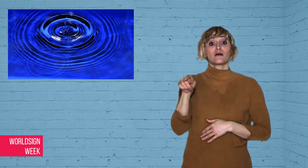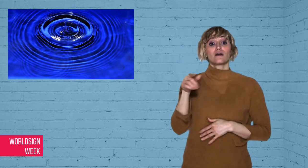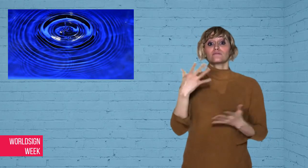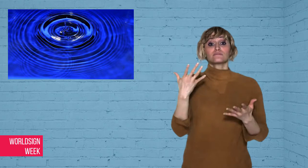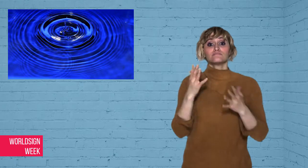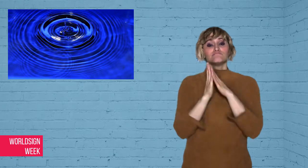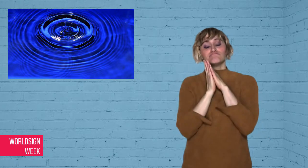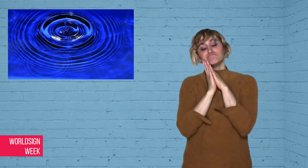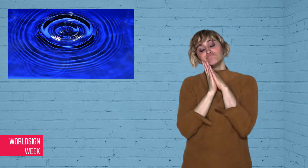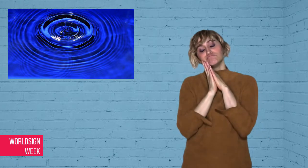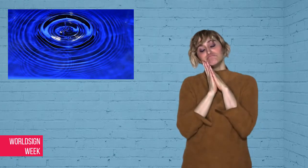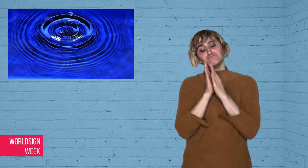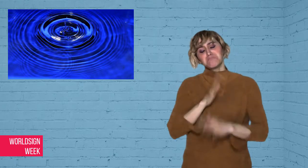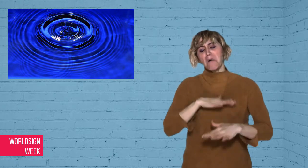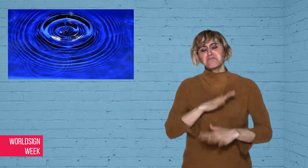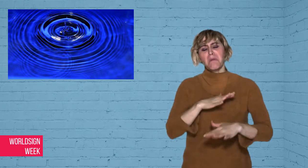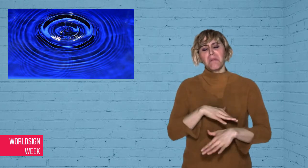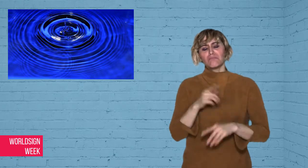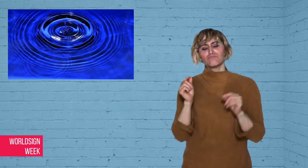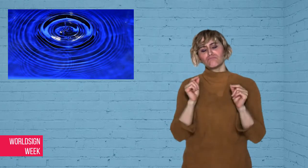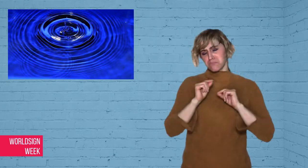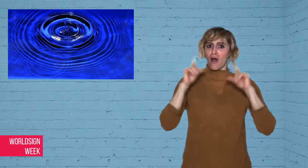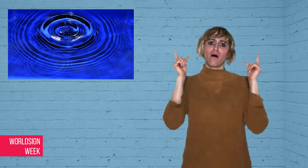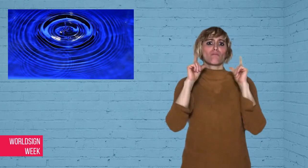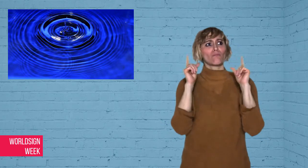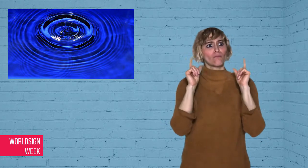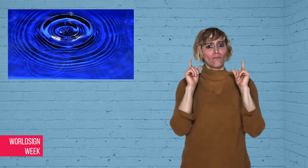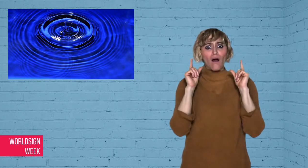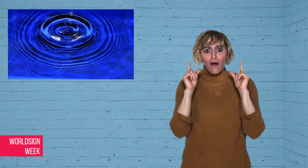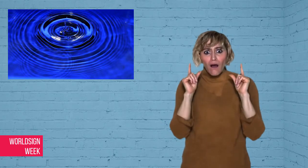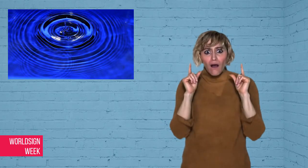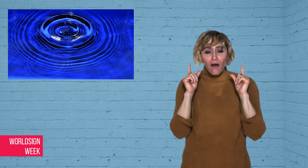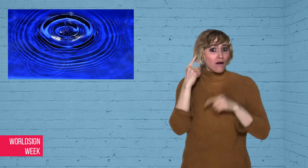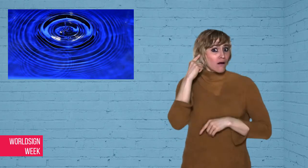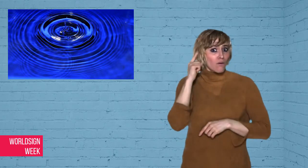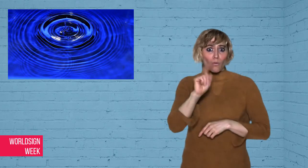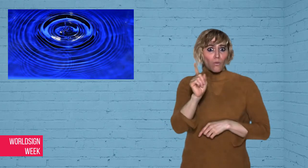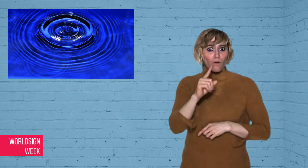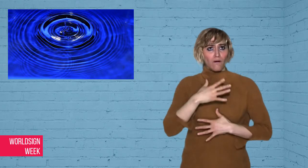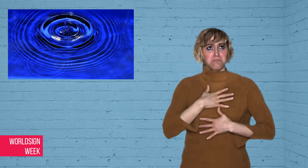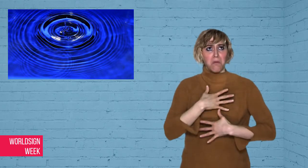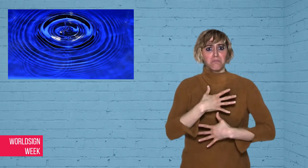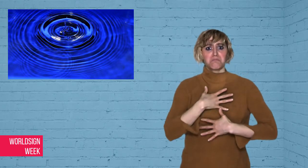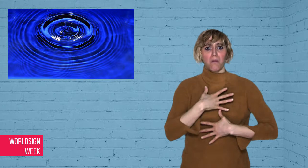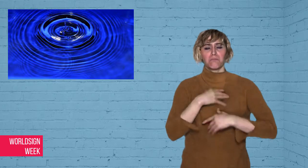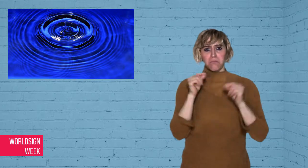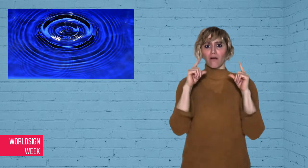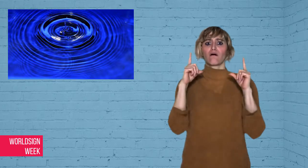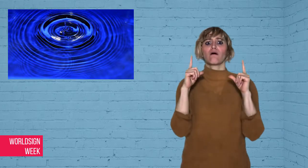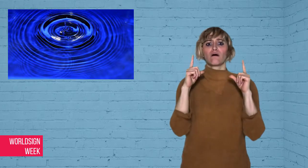feeling as being similar to being